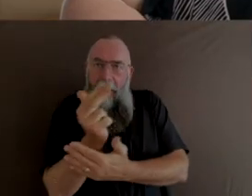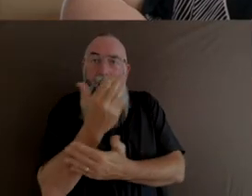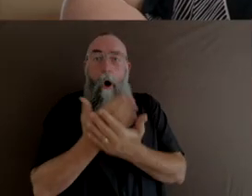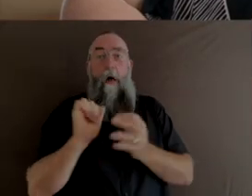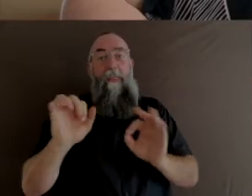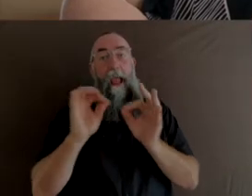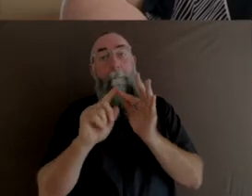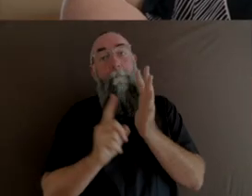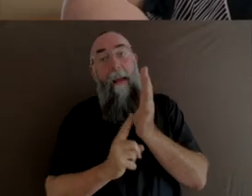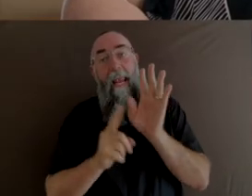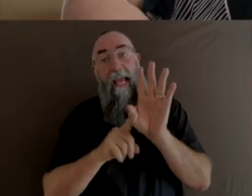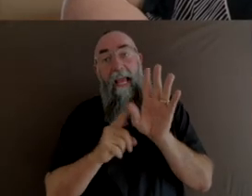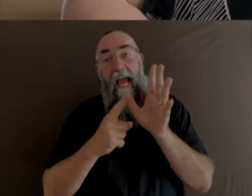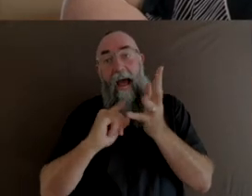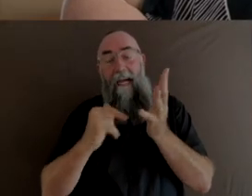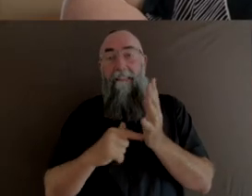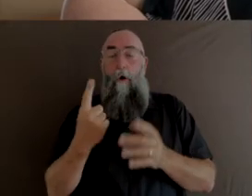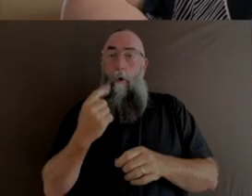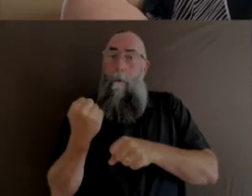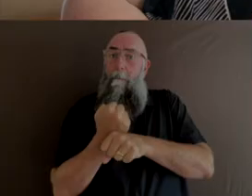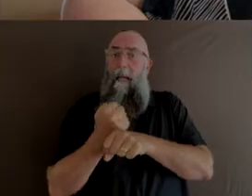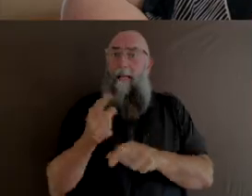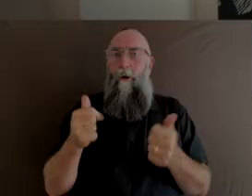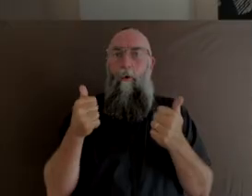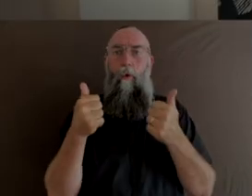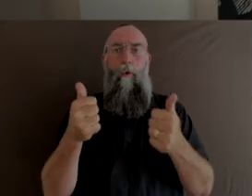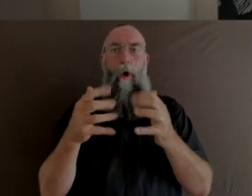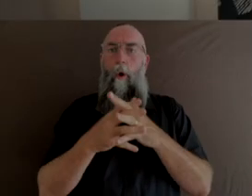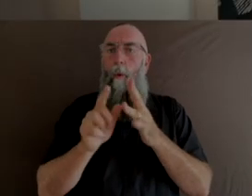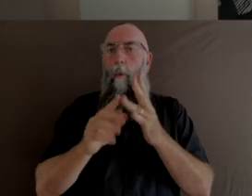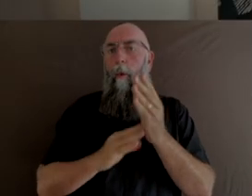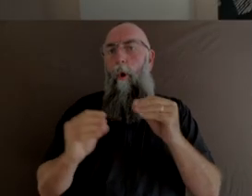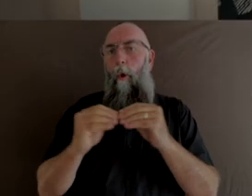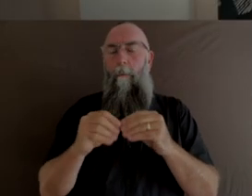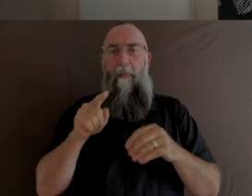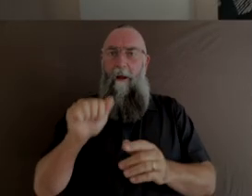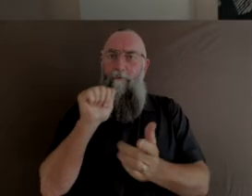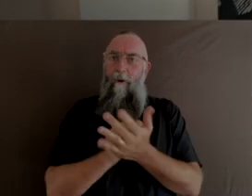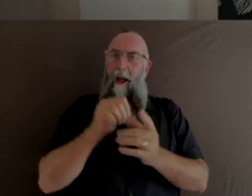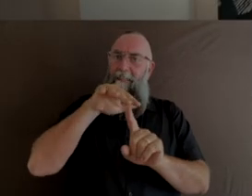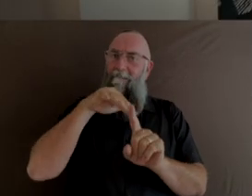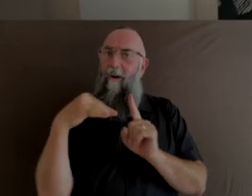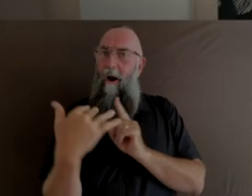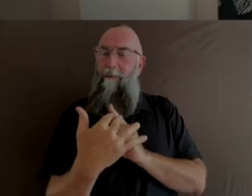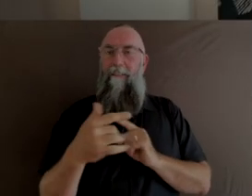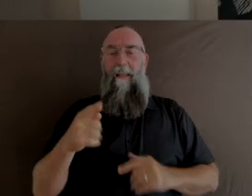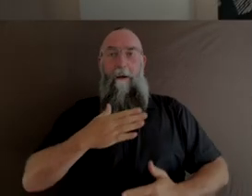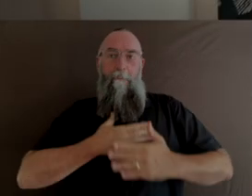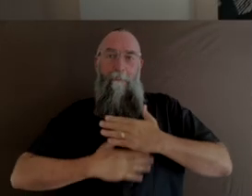creating the Good Womb, creating that environment, and then patiently waiting while the story emerged.